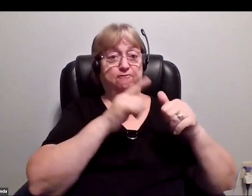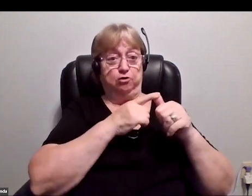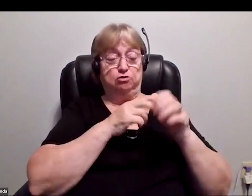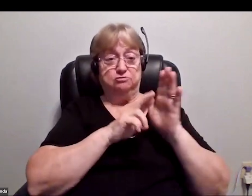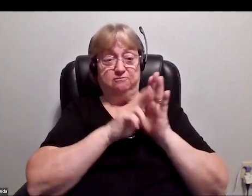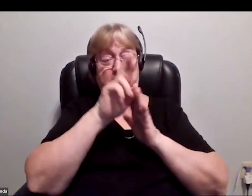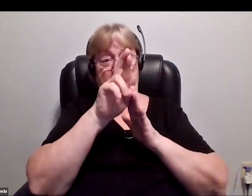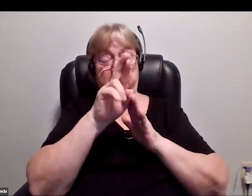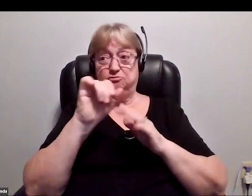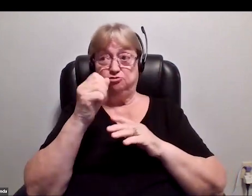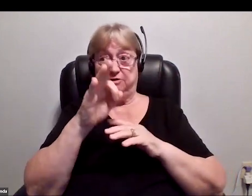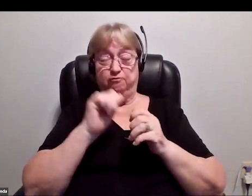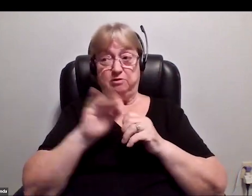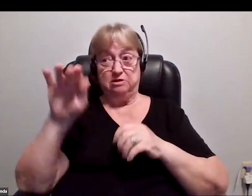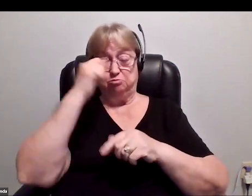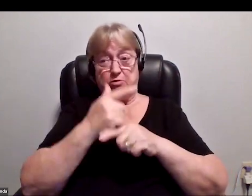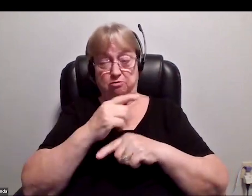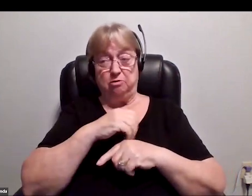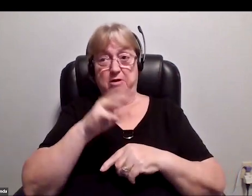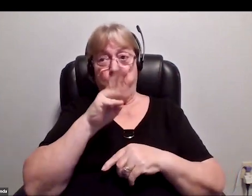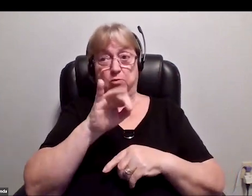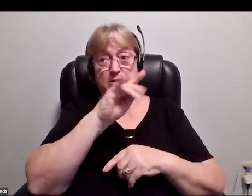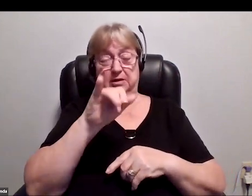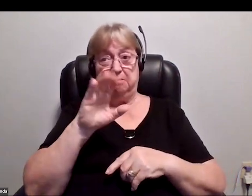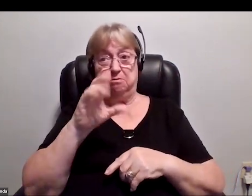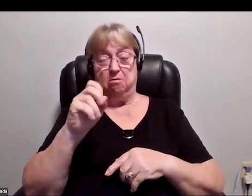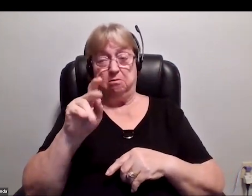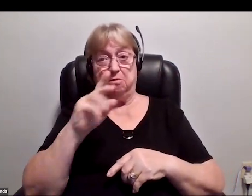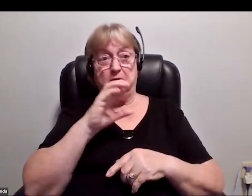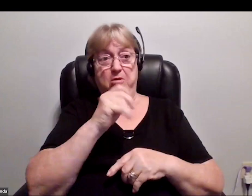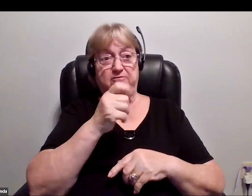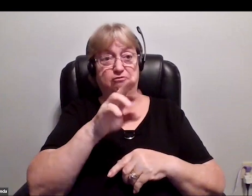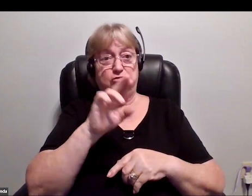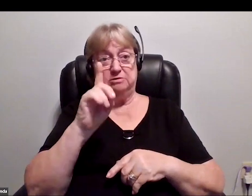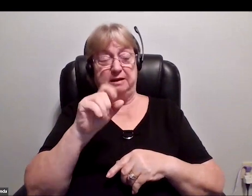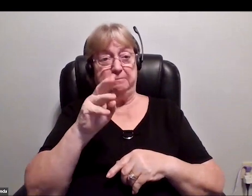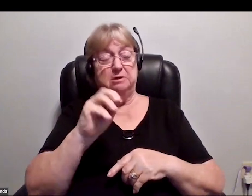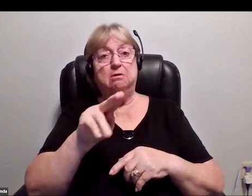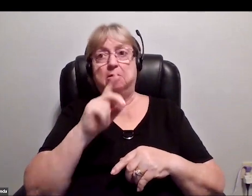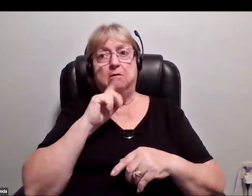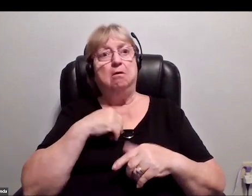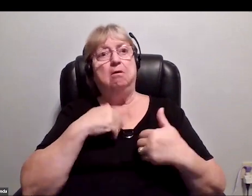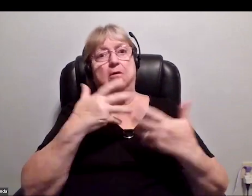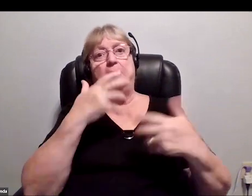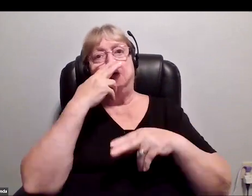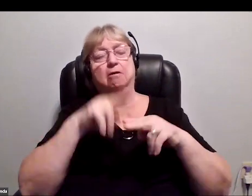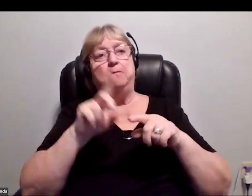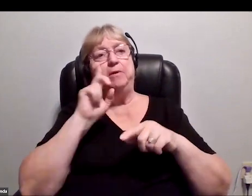Jeff Bezos's flight with his brother and Wally Funk and Oliver Damon, they were having a lot of fun, but I think they wasted a lot of time